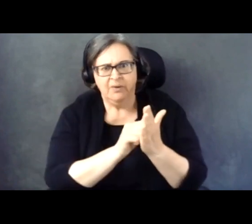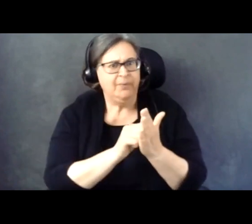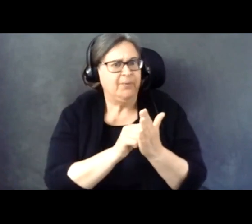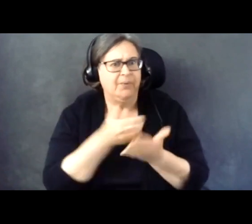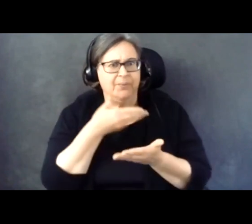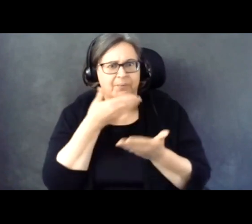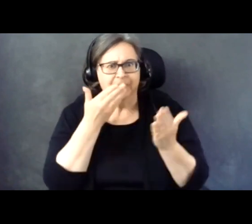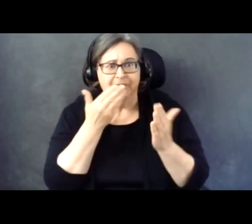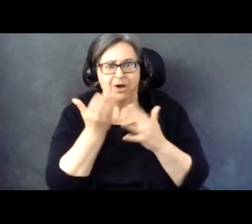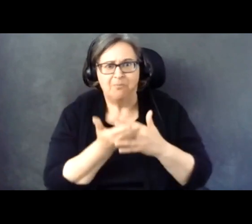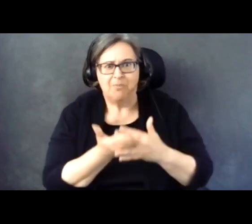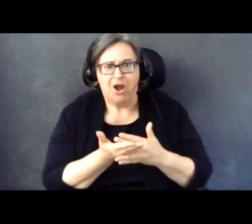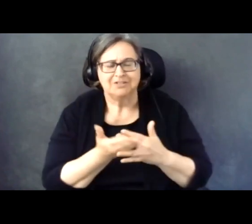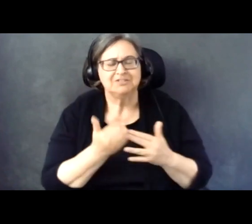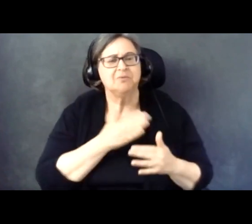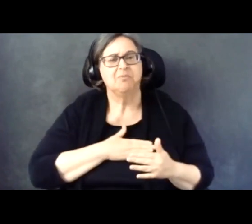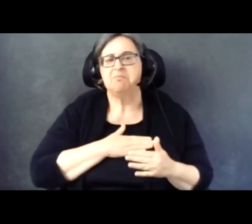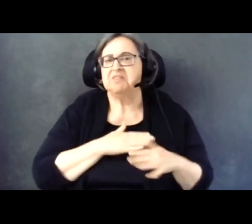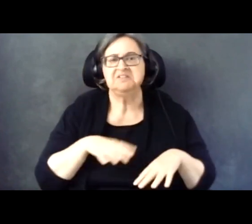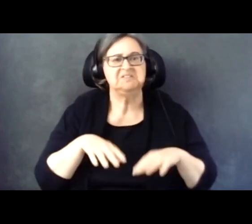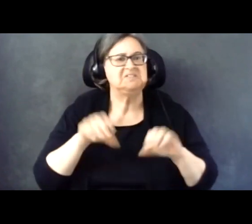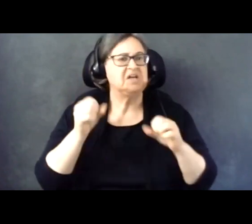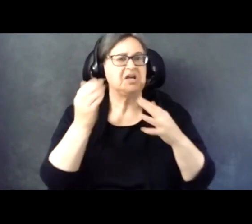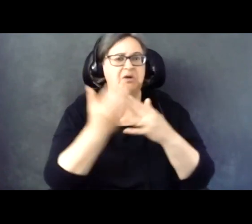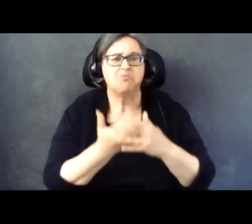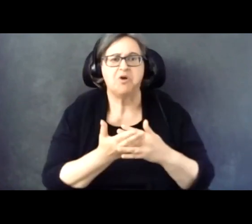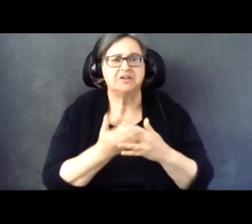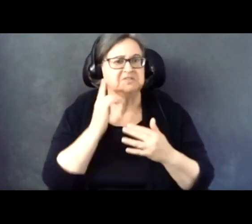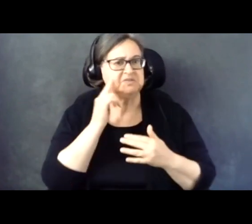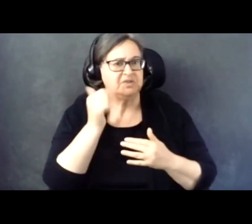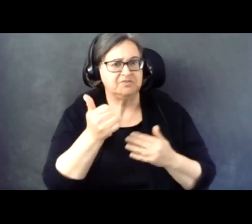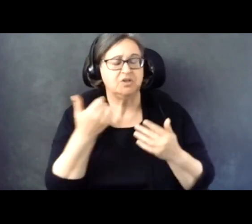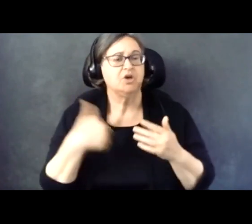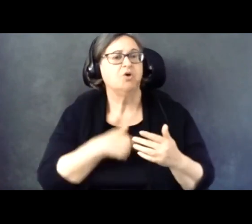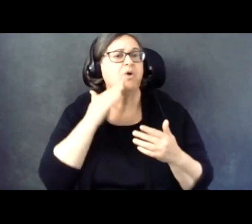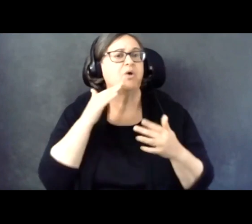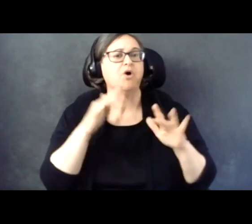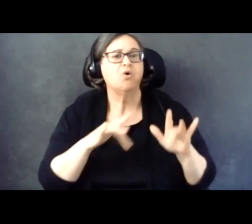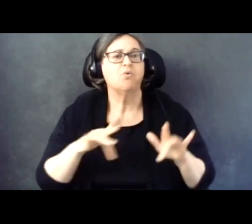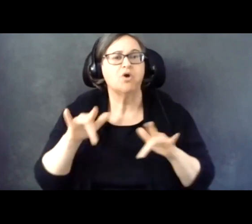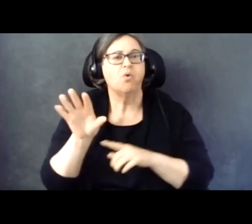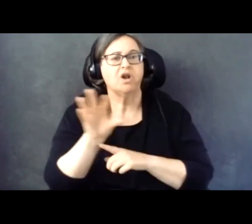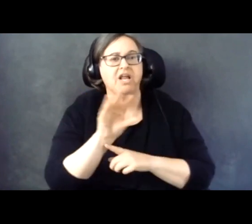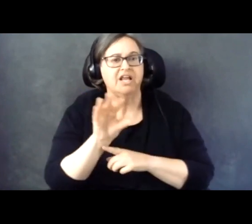sure to take as many breaks as you need, since we will be recording the entire event.